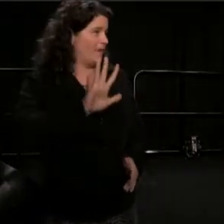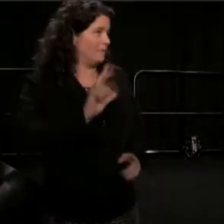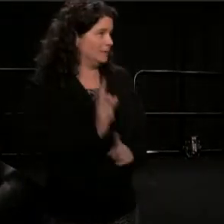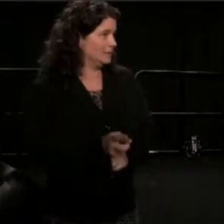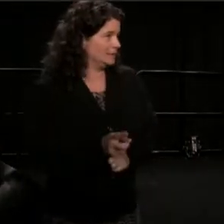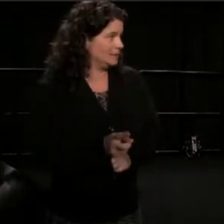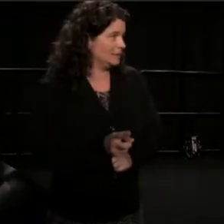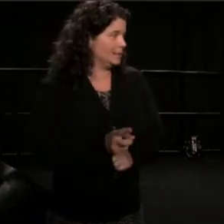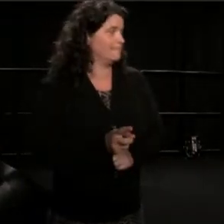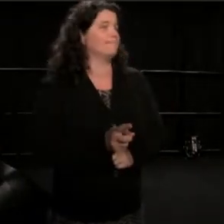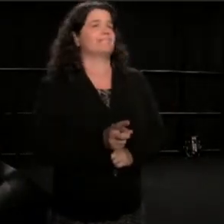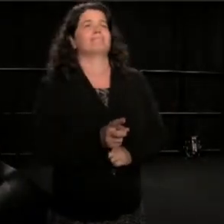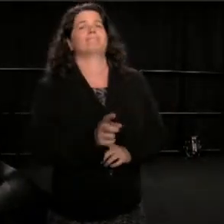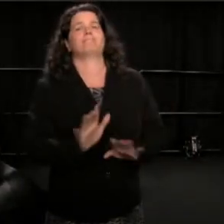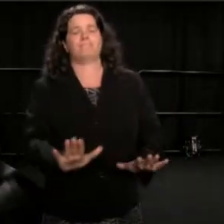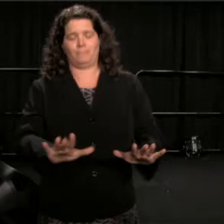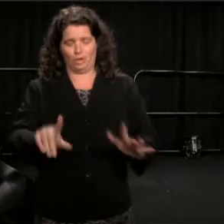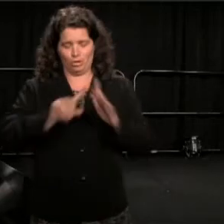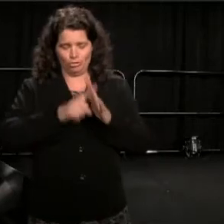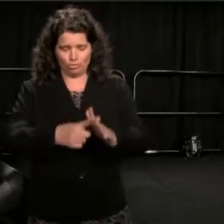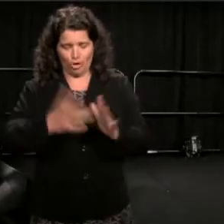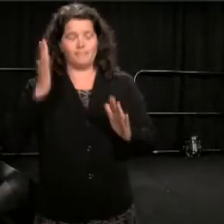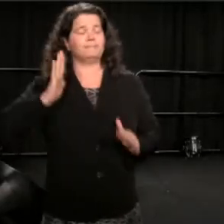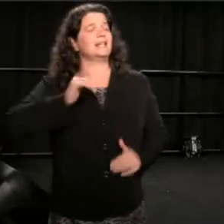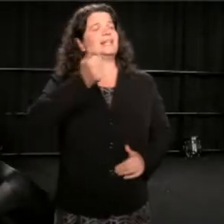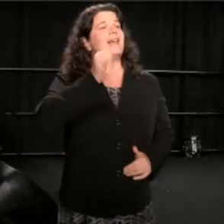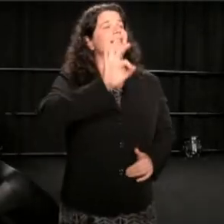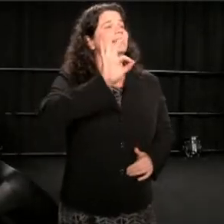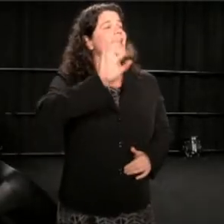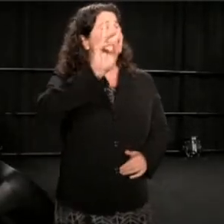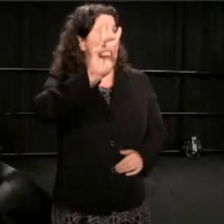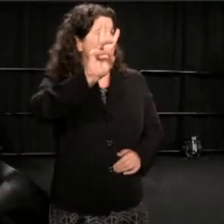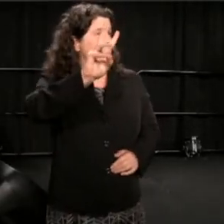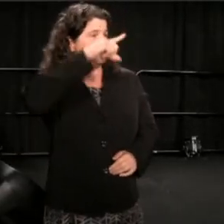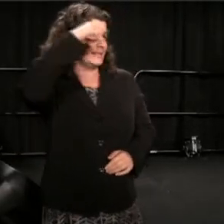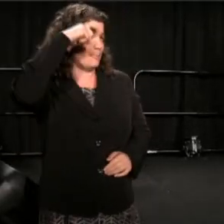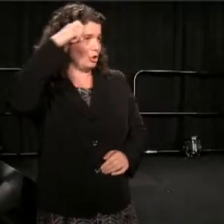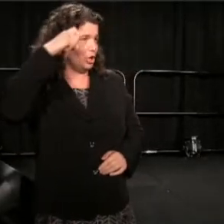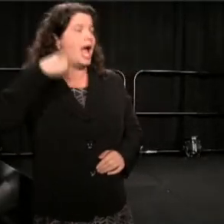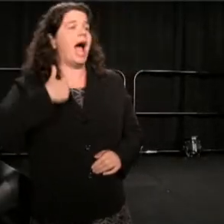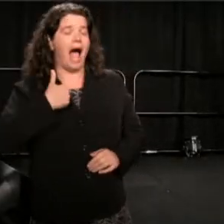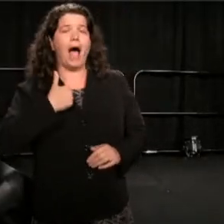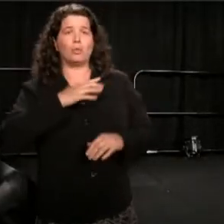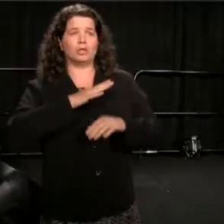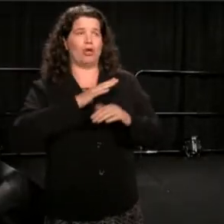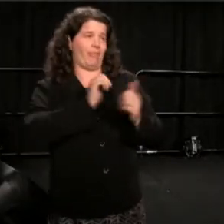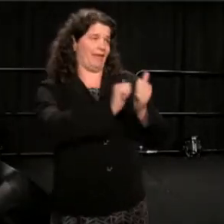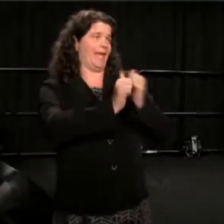End of summer 1996, I had stepped of the campaign trail, which is where I spent a lot of that summer,